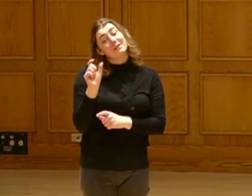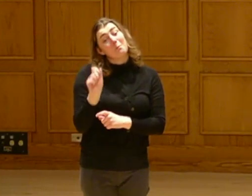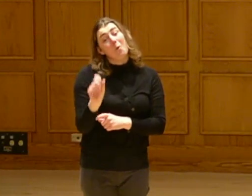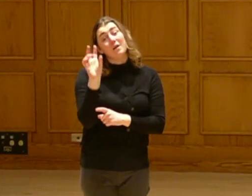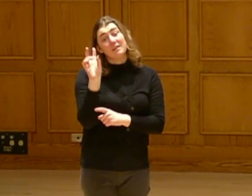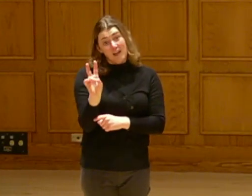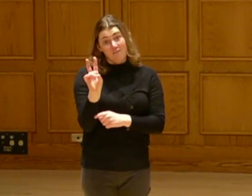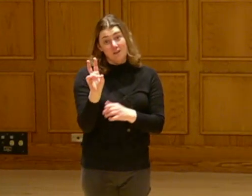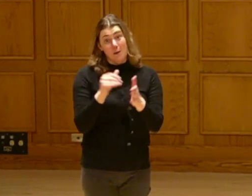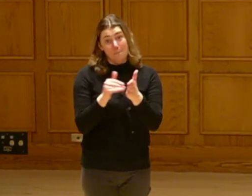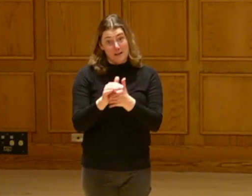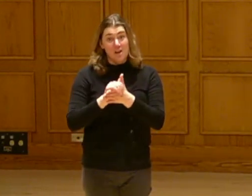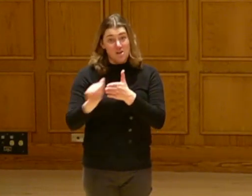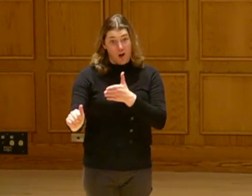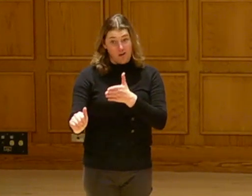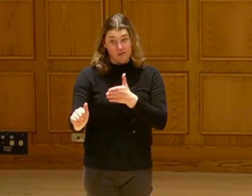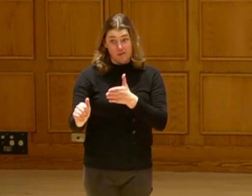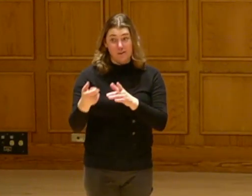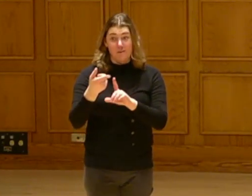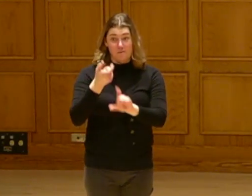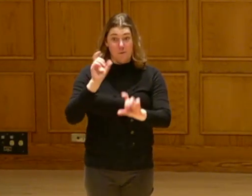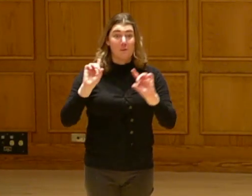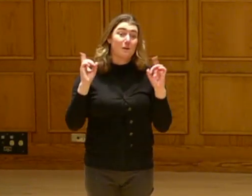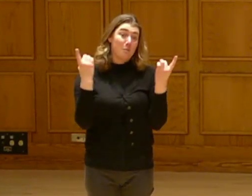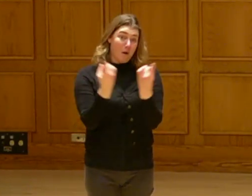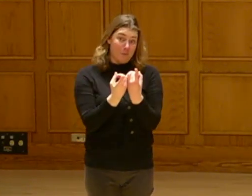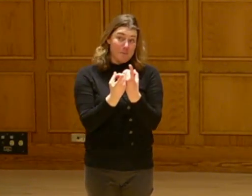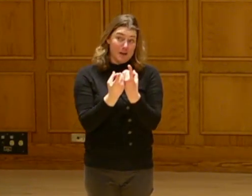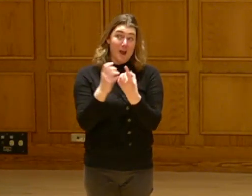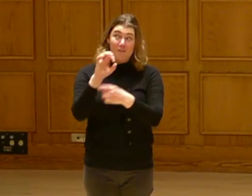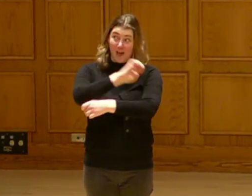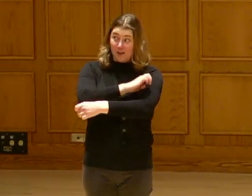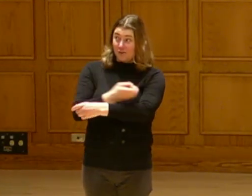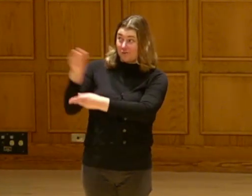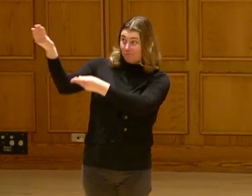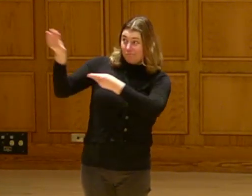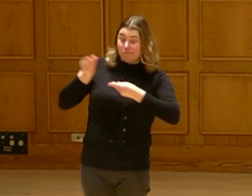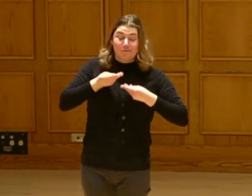Department of Energy to create this intertribal electric vehicle